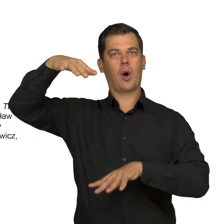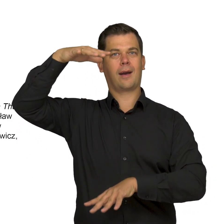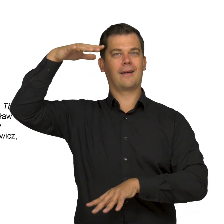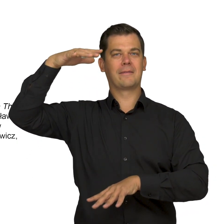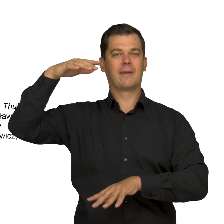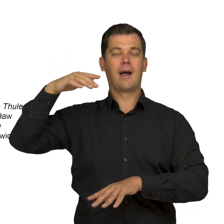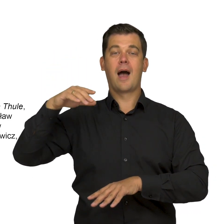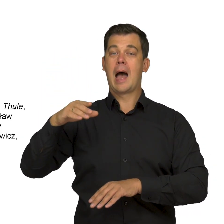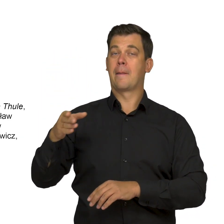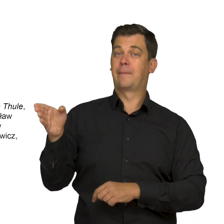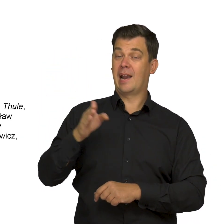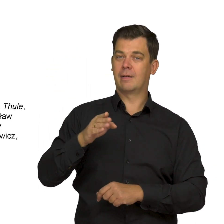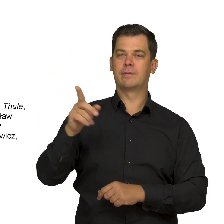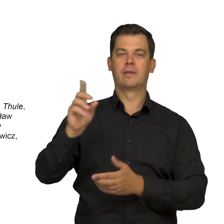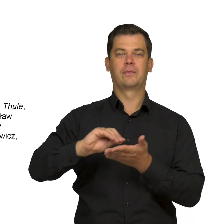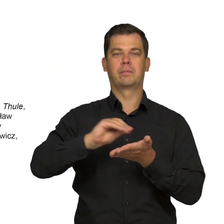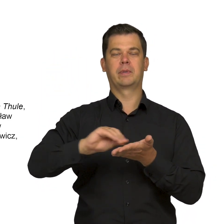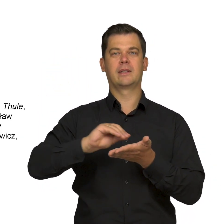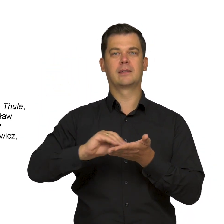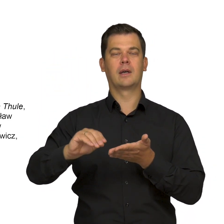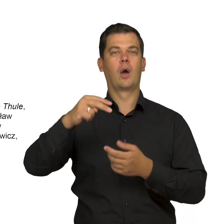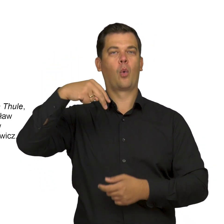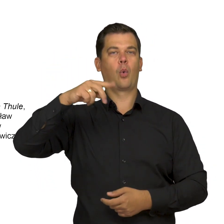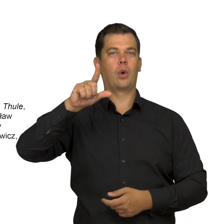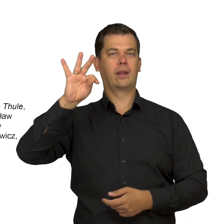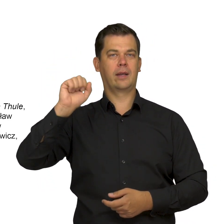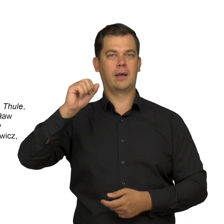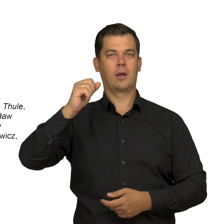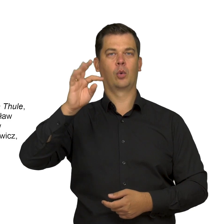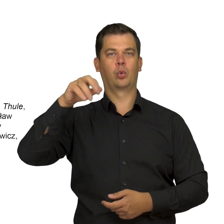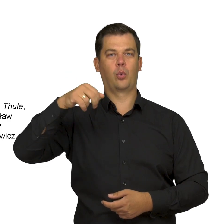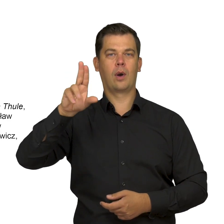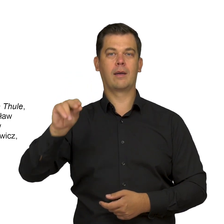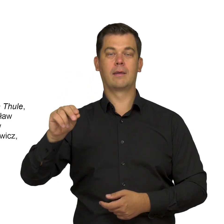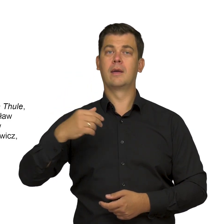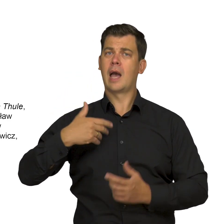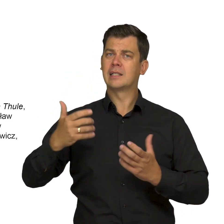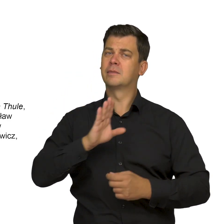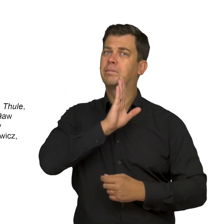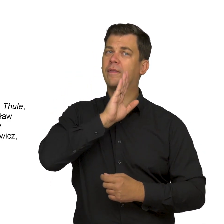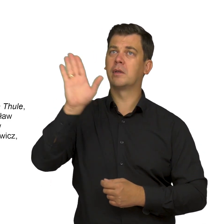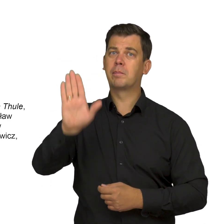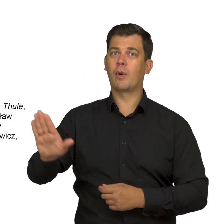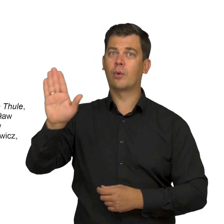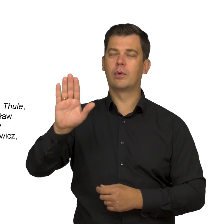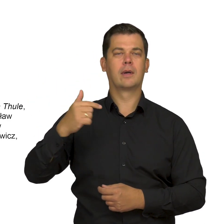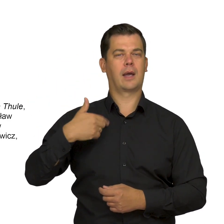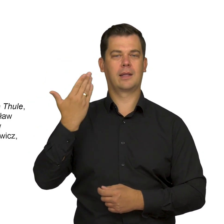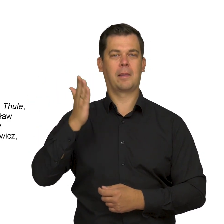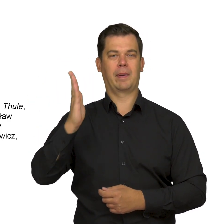To the right of the drawing are inscriptions reading “Ultima Thule” and “I was supposed